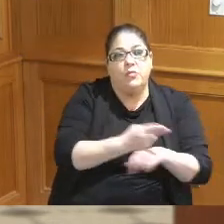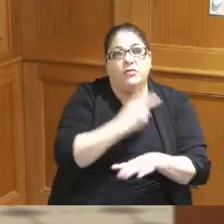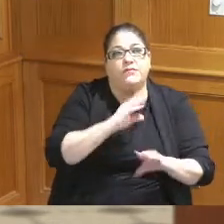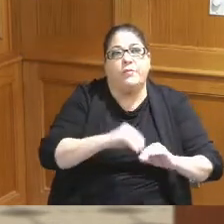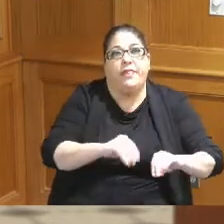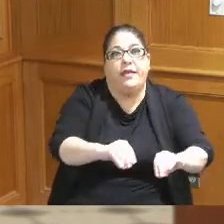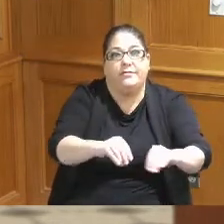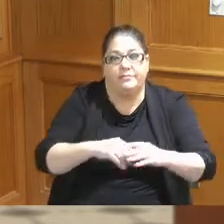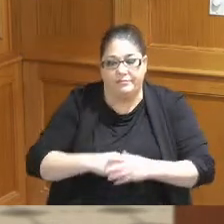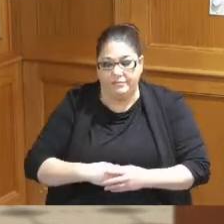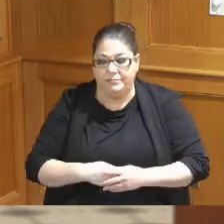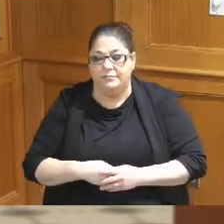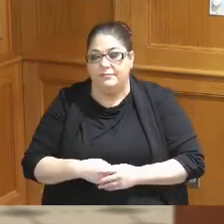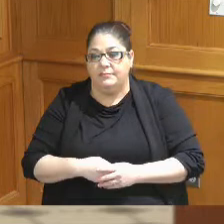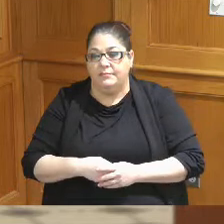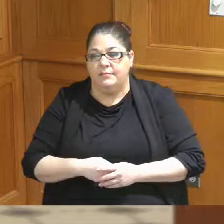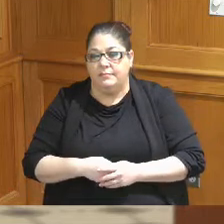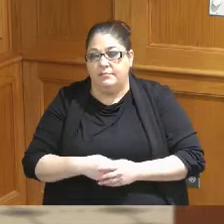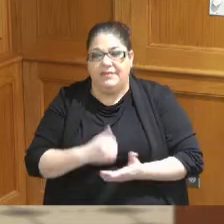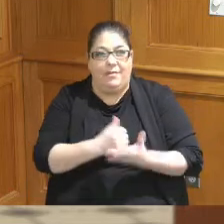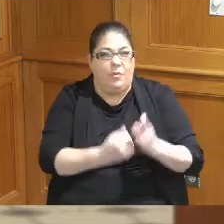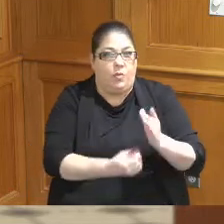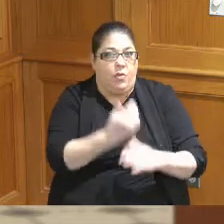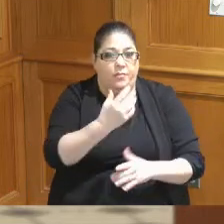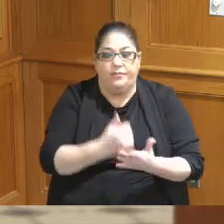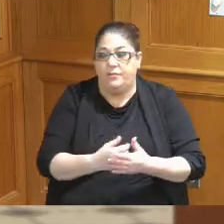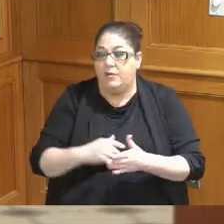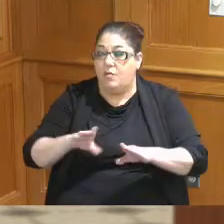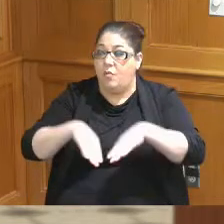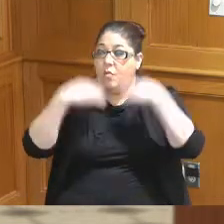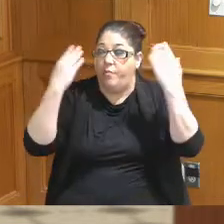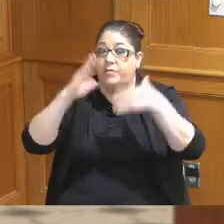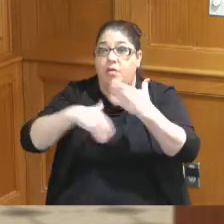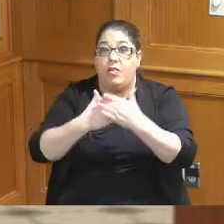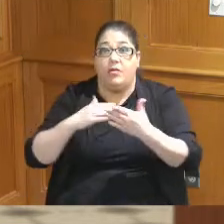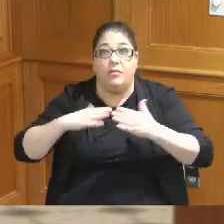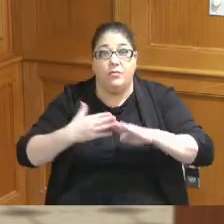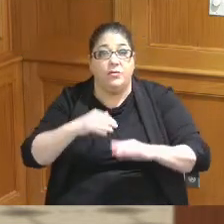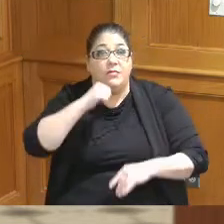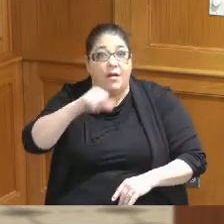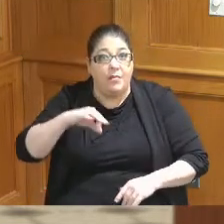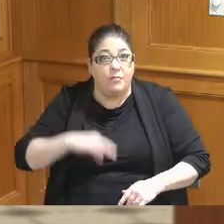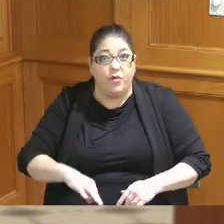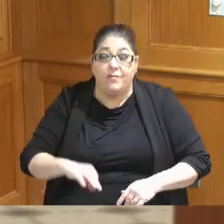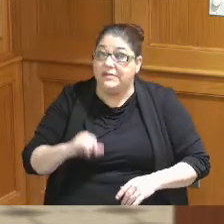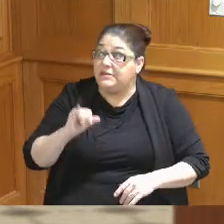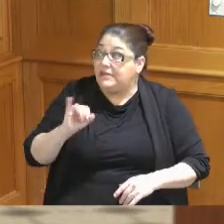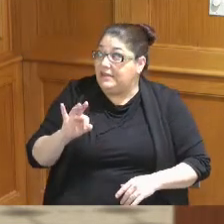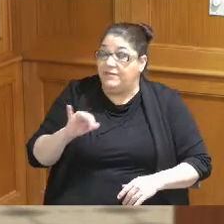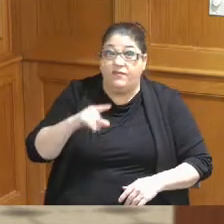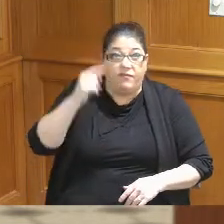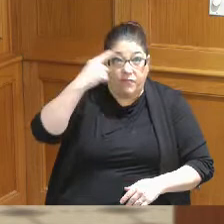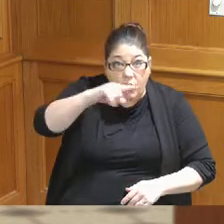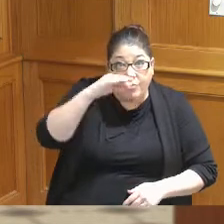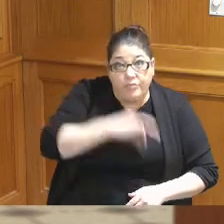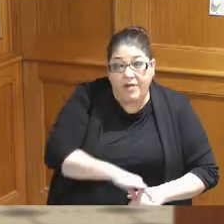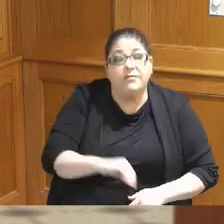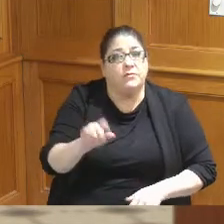are other grants which are open to all communities non-profits even for-profits organizations in